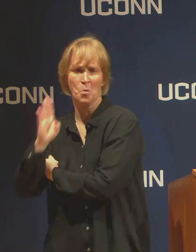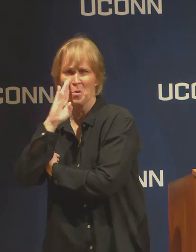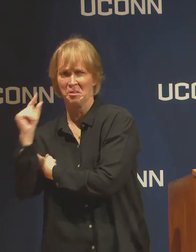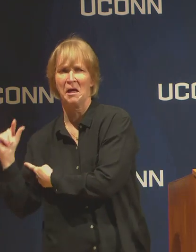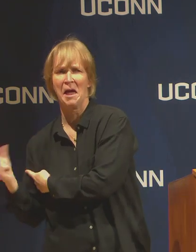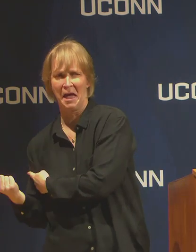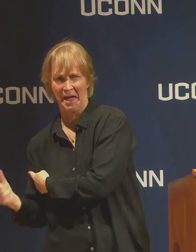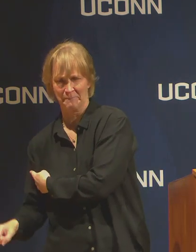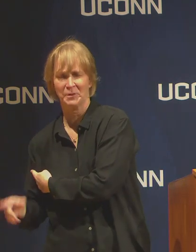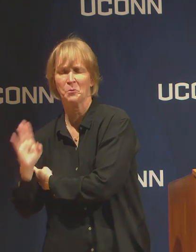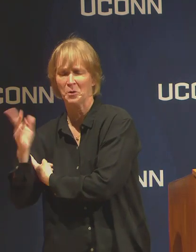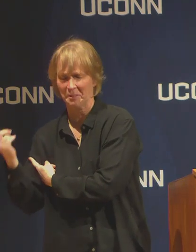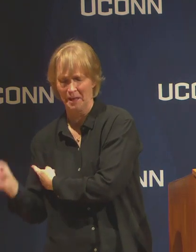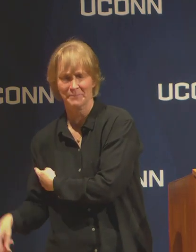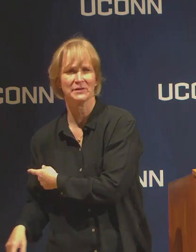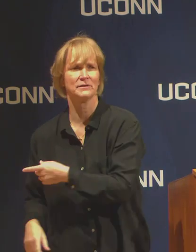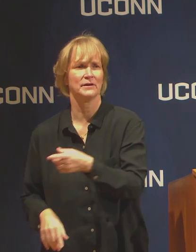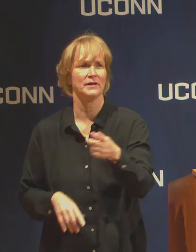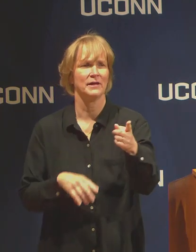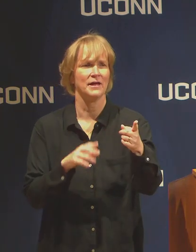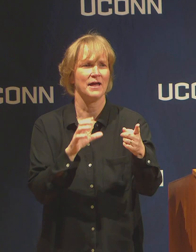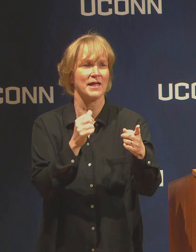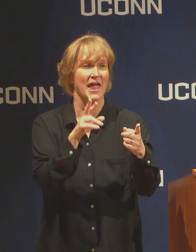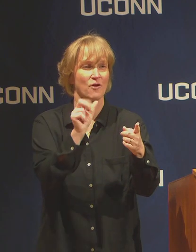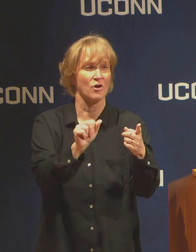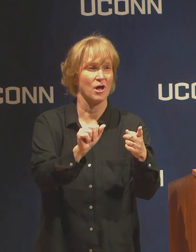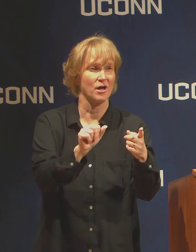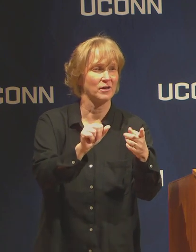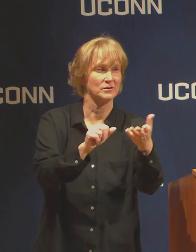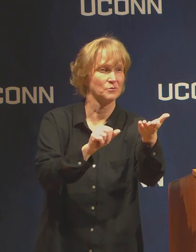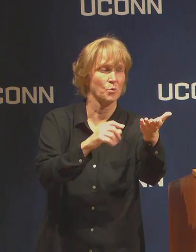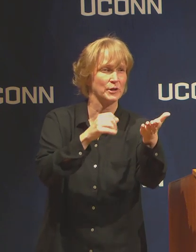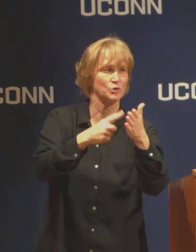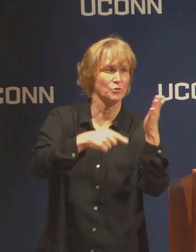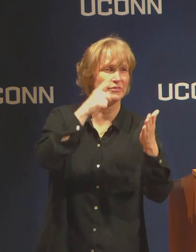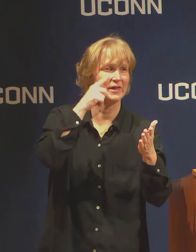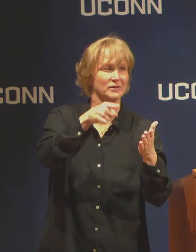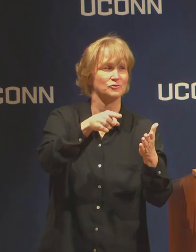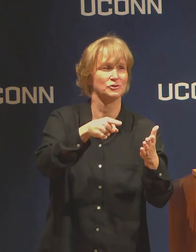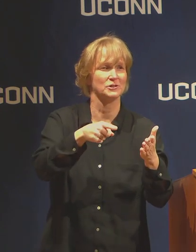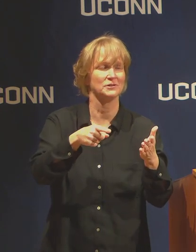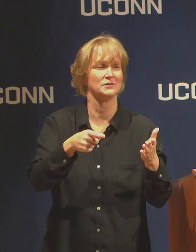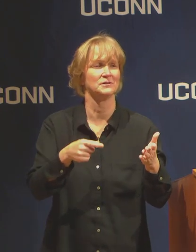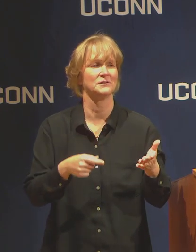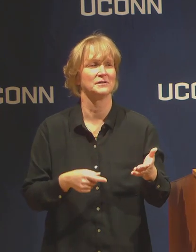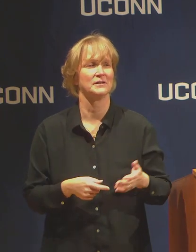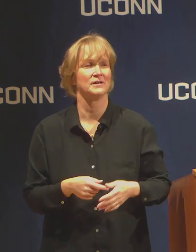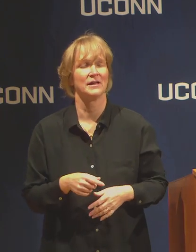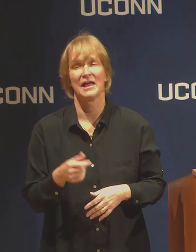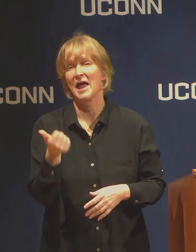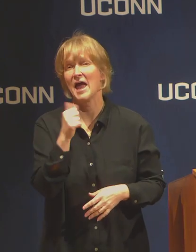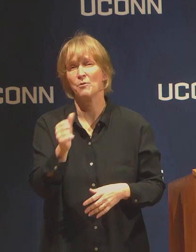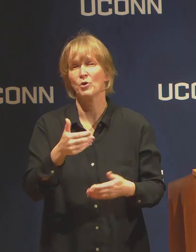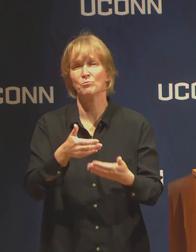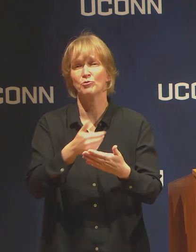of special events, Cara Workman. Anyone who has preordered regalia